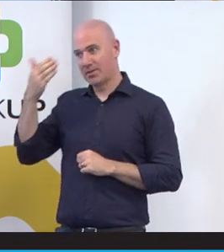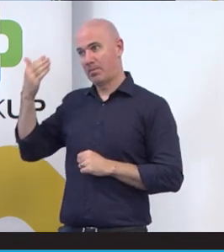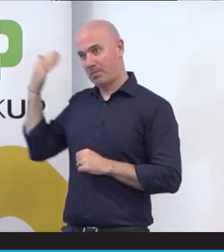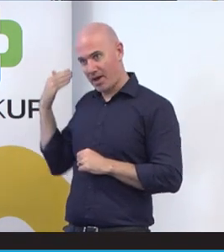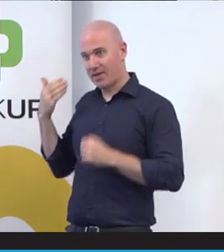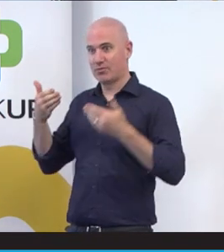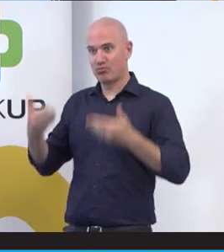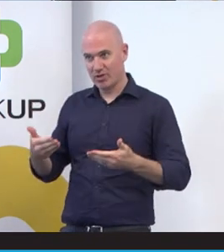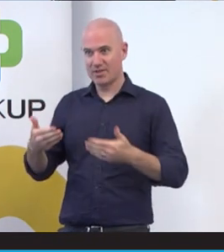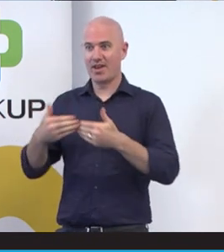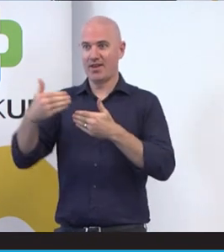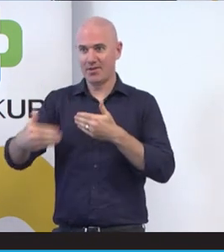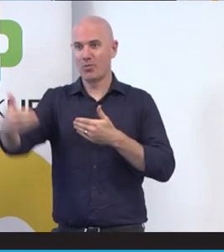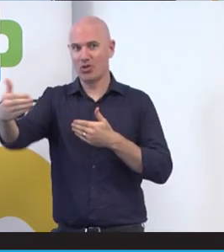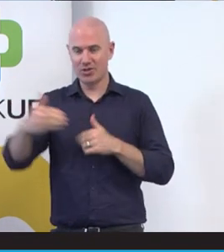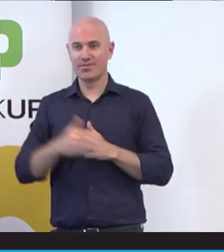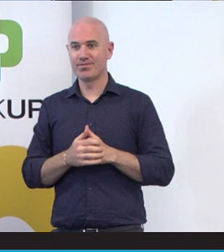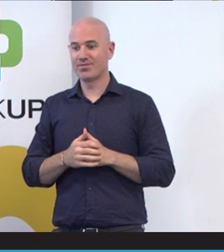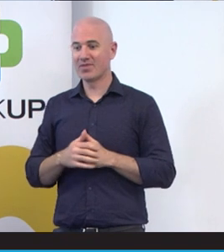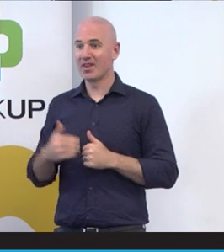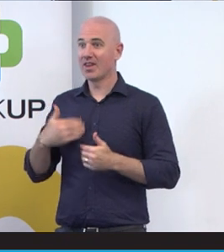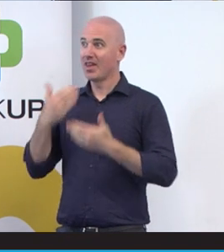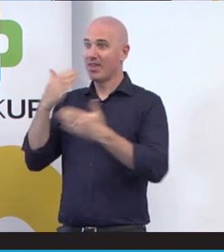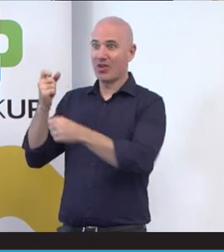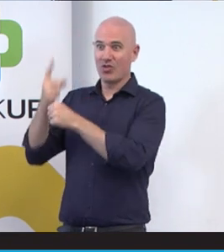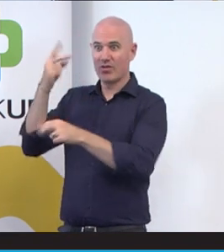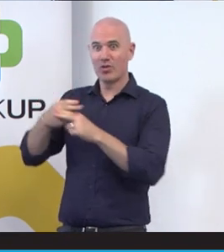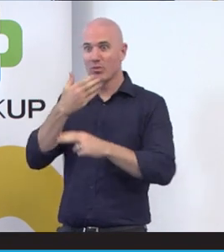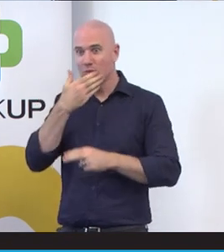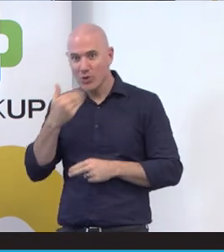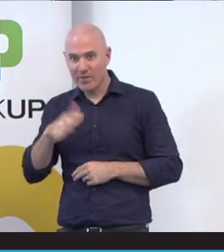And emerging. we give thanks to God for the beautiful land connection trees, sea,